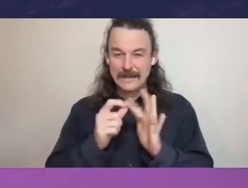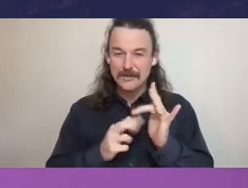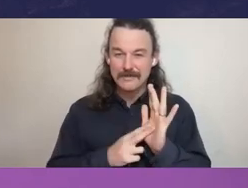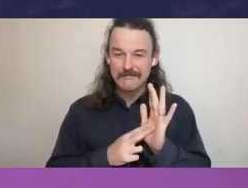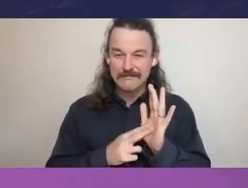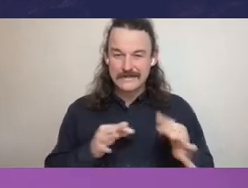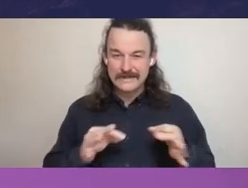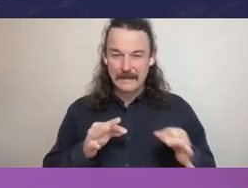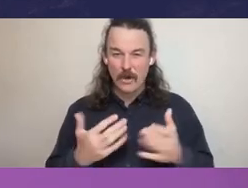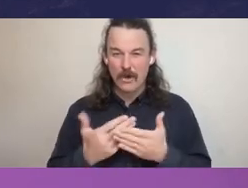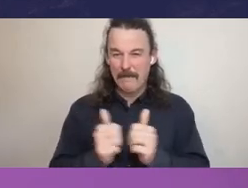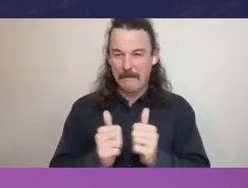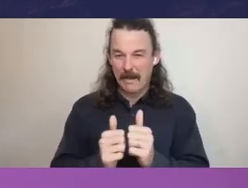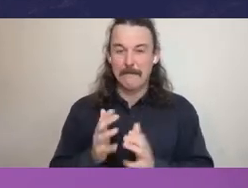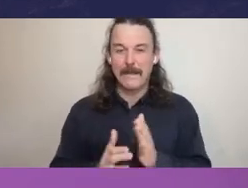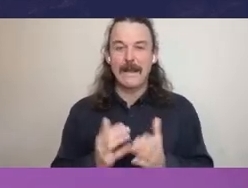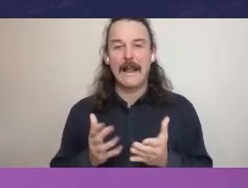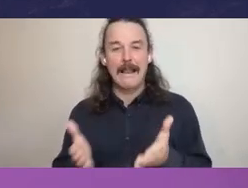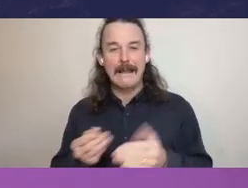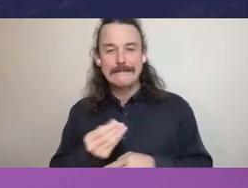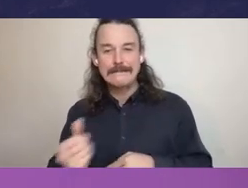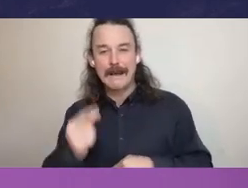But when we looked at the fairness of decision making,